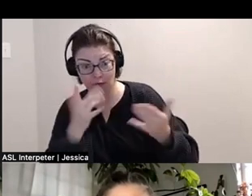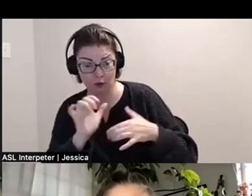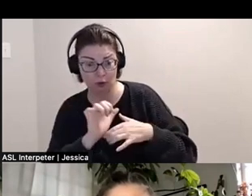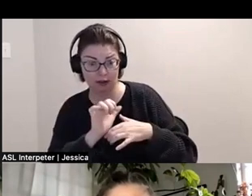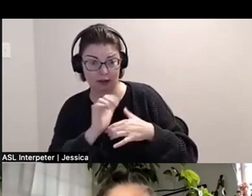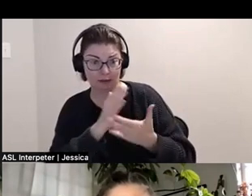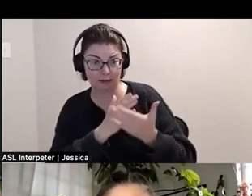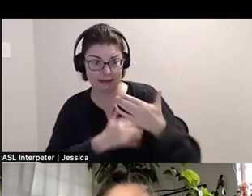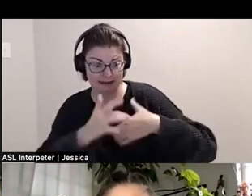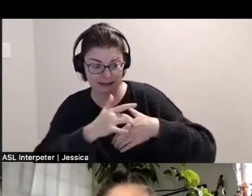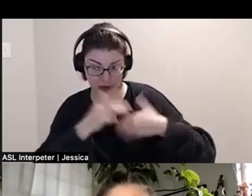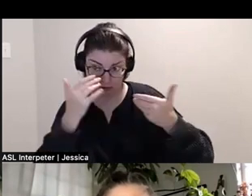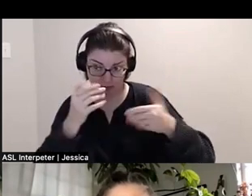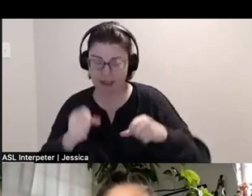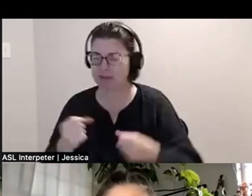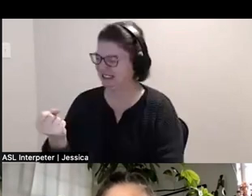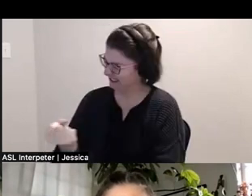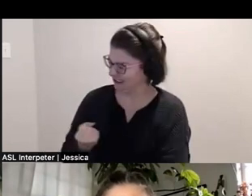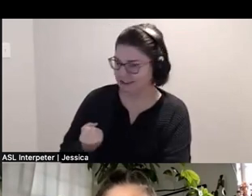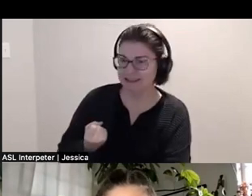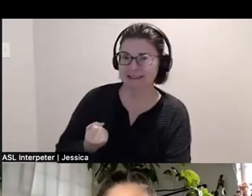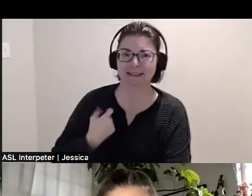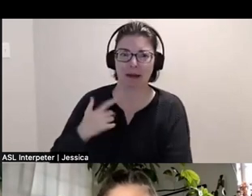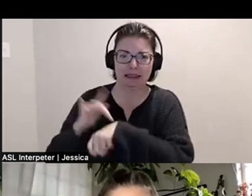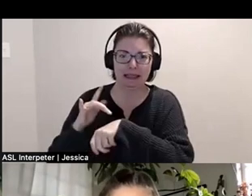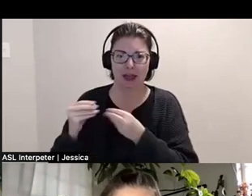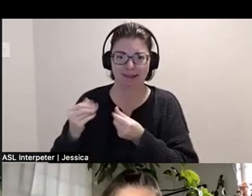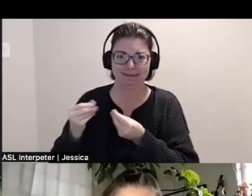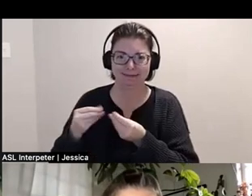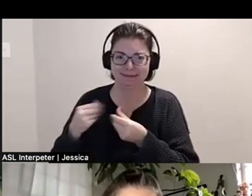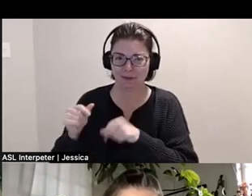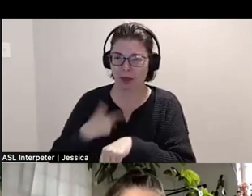and I was like *softly* "Yes." Because I've been touching it for like so long and I want to share with people.